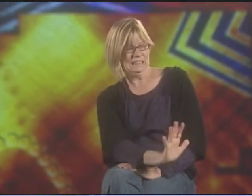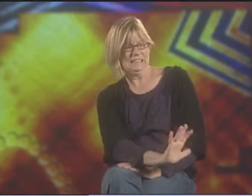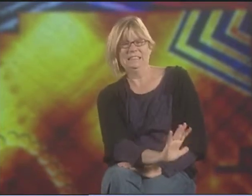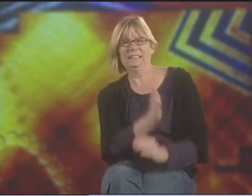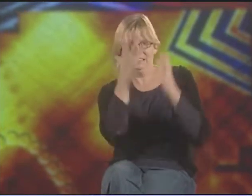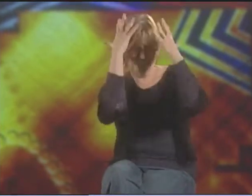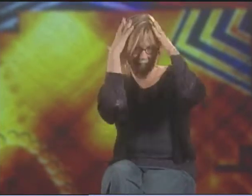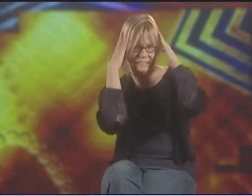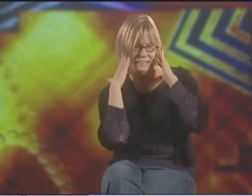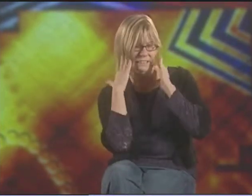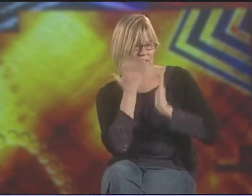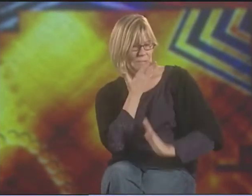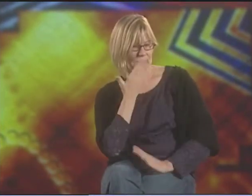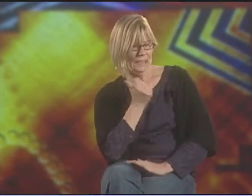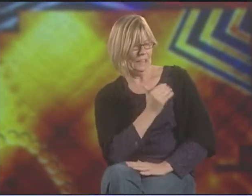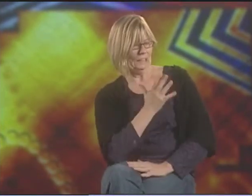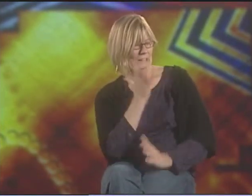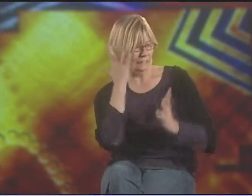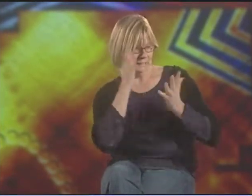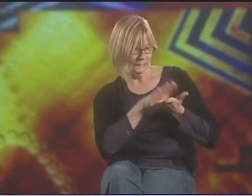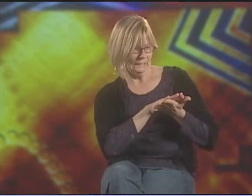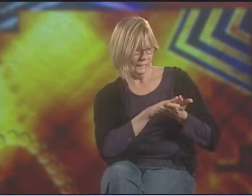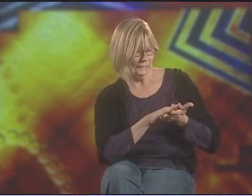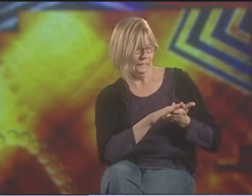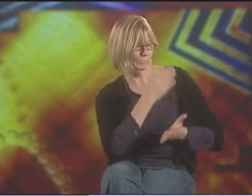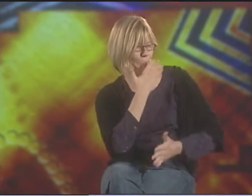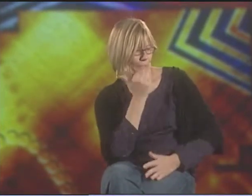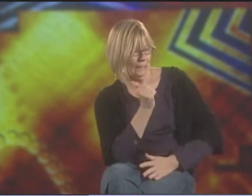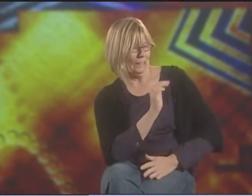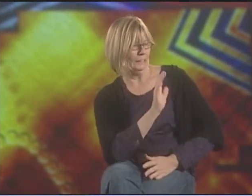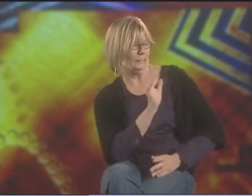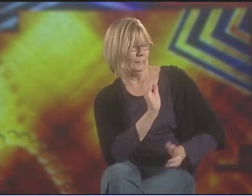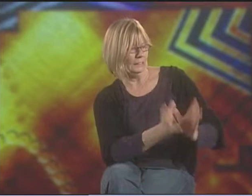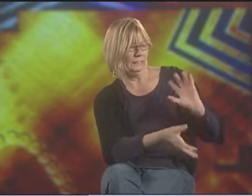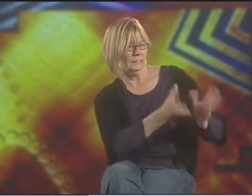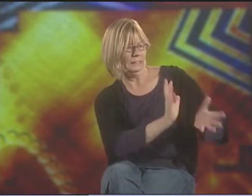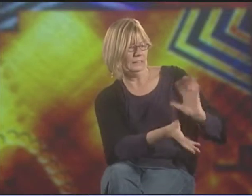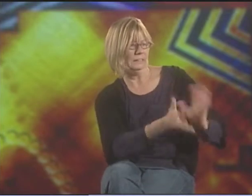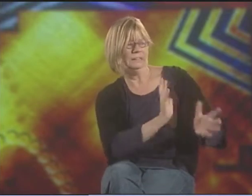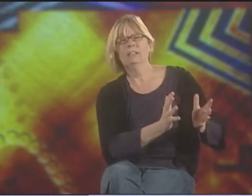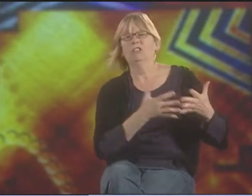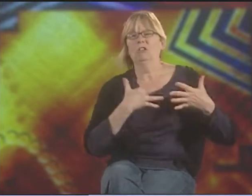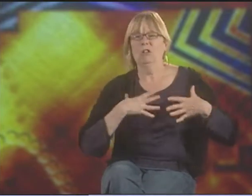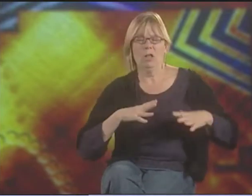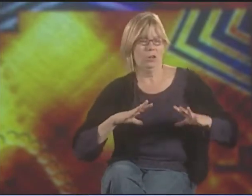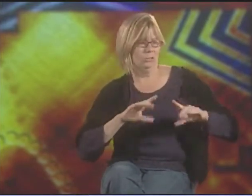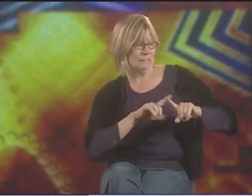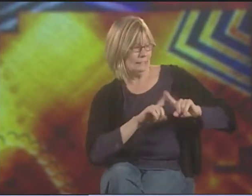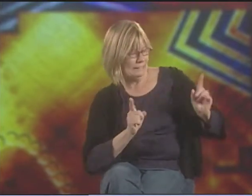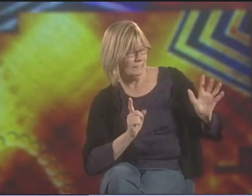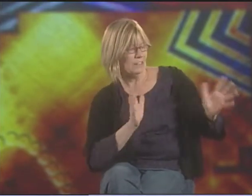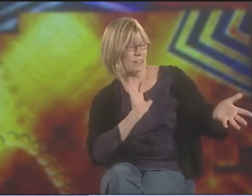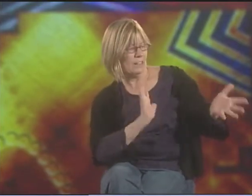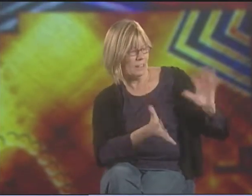TRIES TO TEACH THEM, WELL, YOU NEED TO STRAIGHTEN YOUR HAIR. YOU NEED TO USE A LOT OF CHEMICALS. YOU NEED TO FUSS WITH YOURSELF AND NOT BE WHO YOU ARE CULTURALLY.